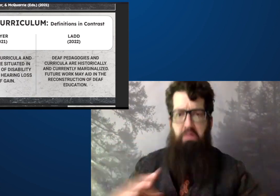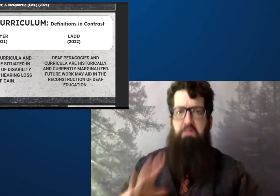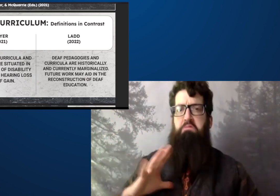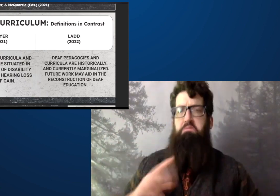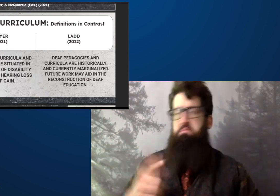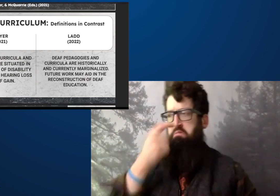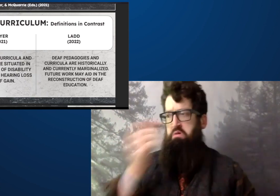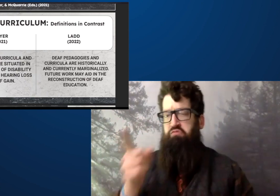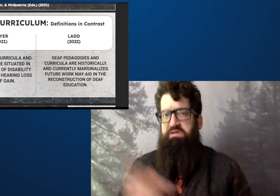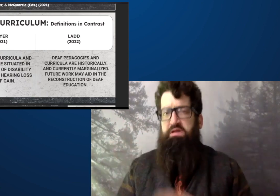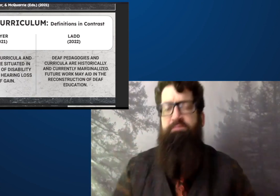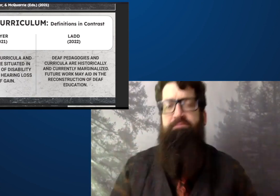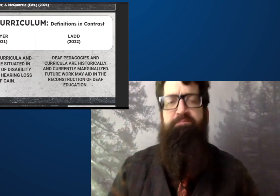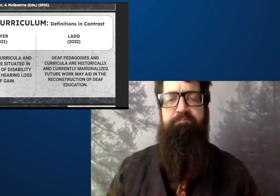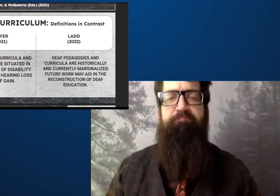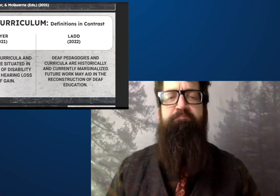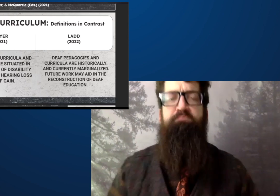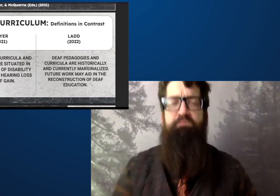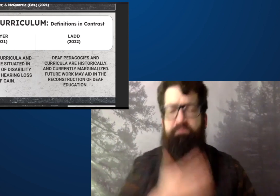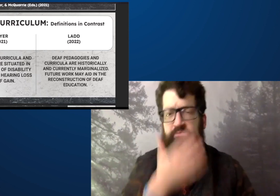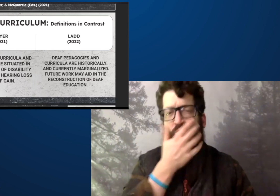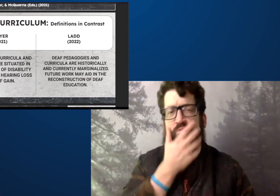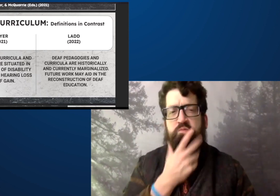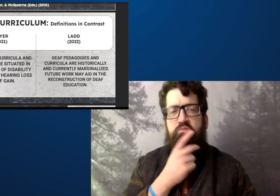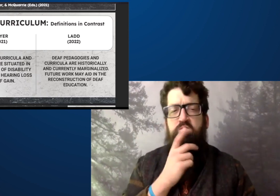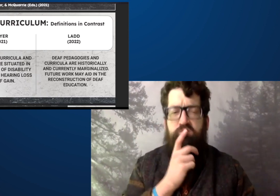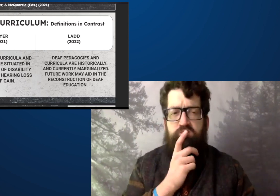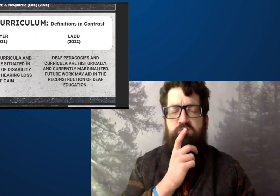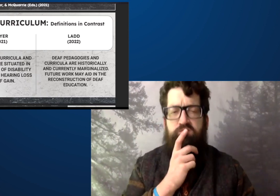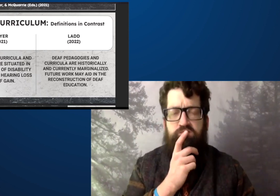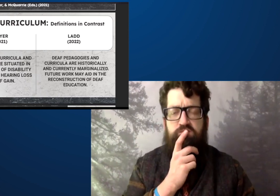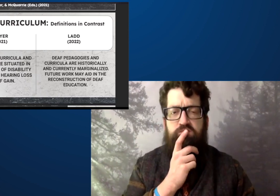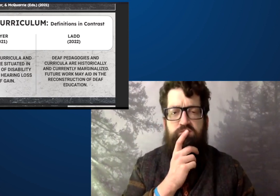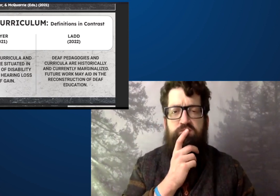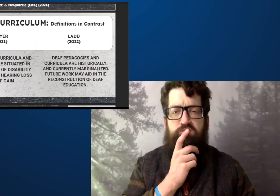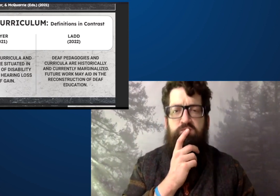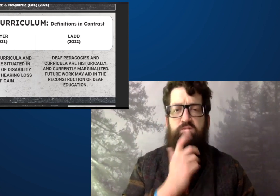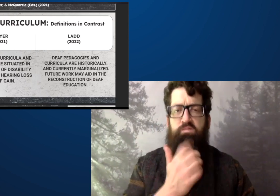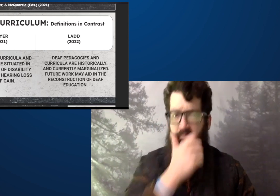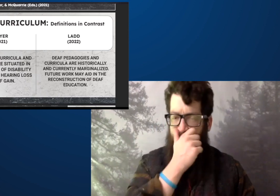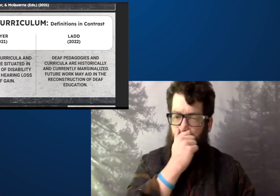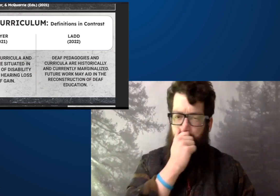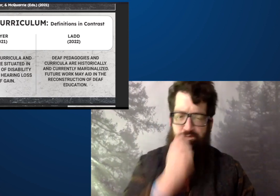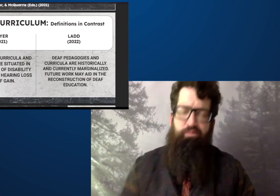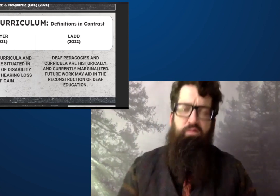It's almost like a battle, like a war. It's very interesting.